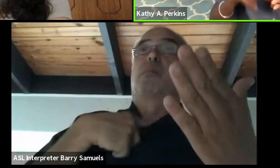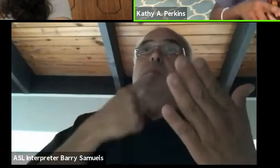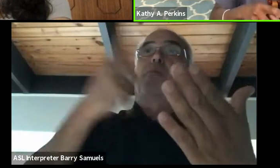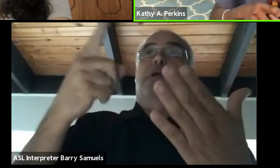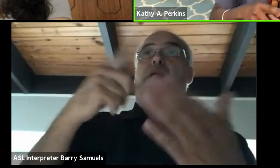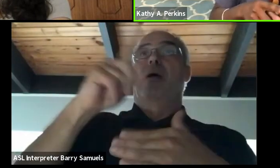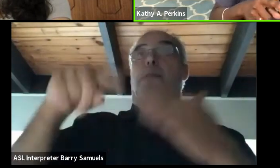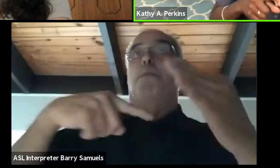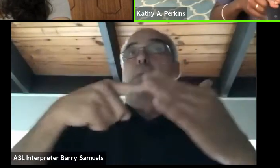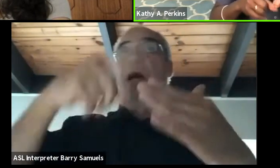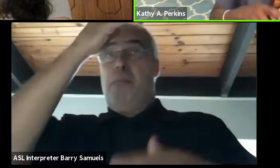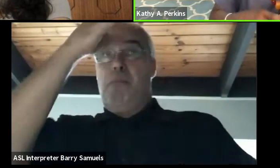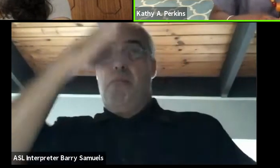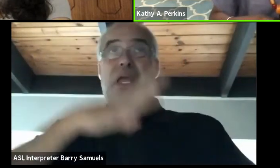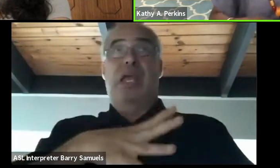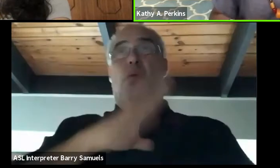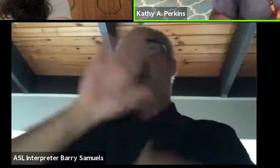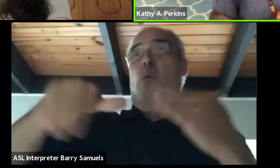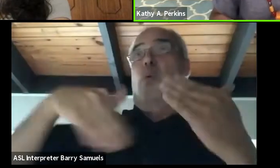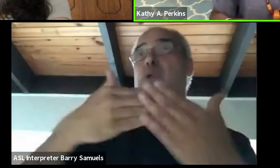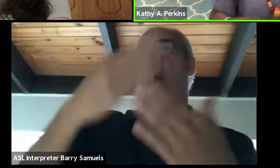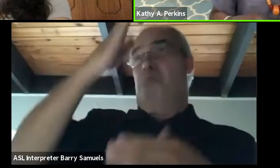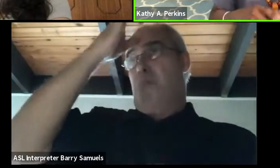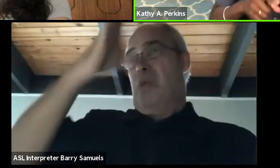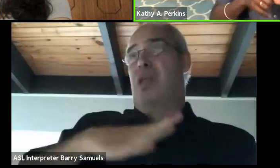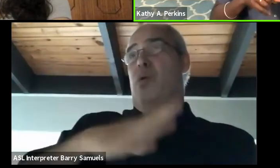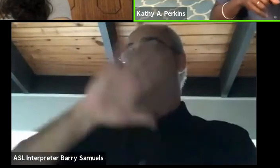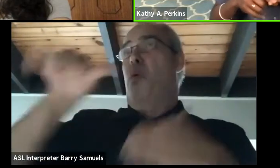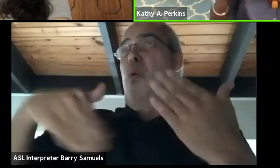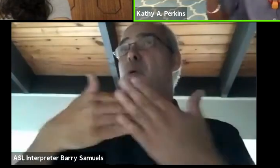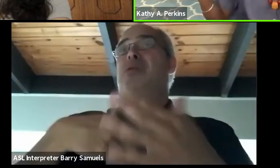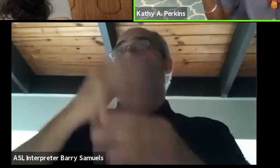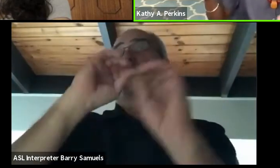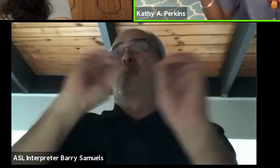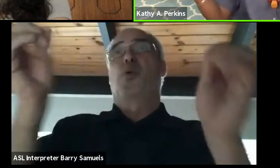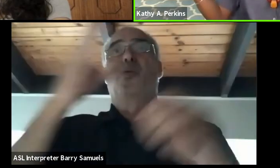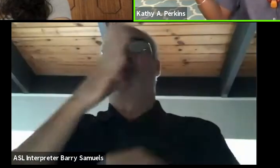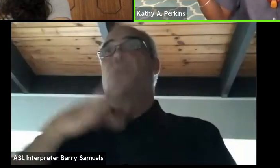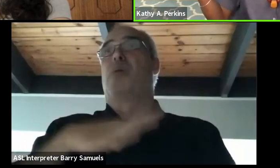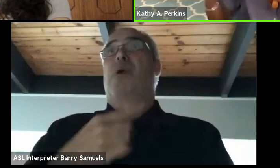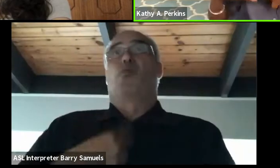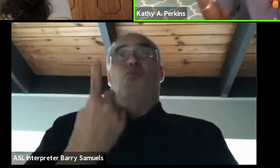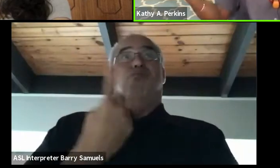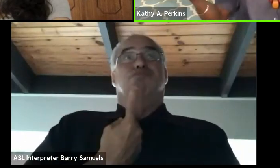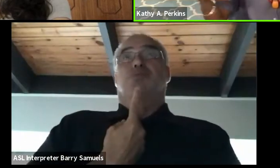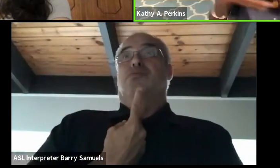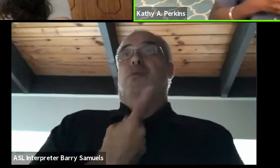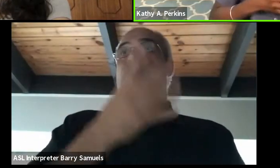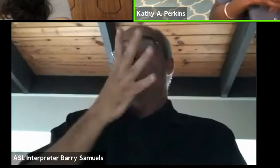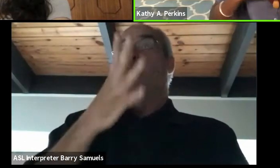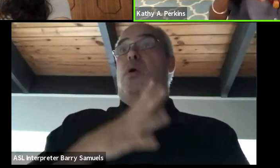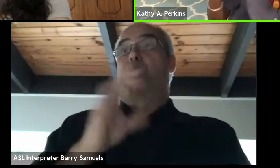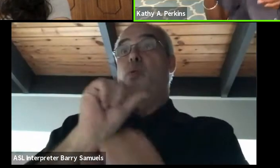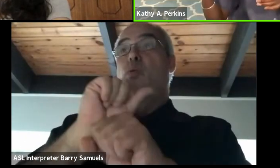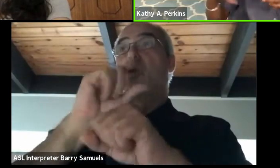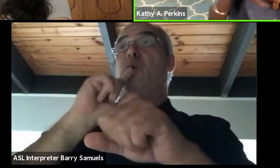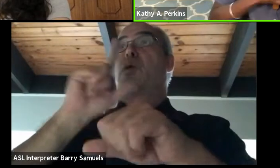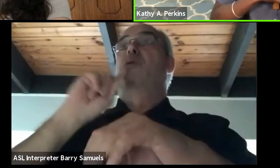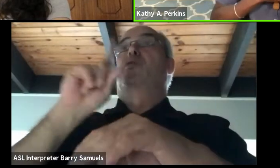everything was done by the men. I was usually the only woman working on the production team.